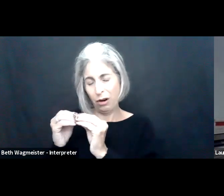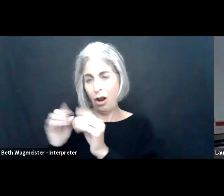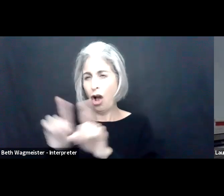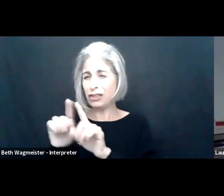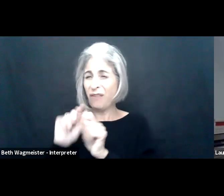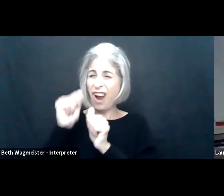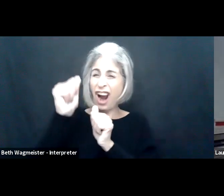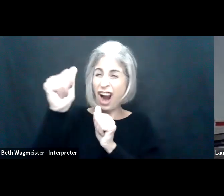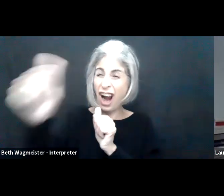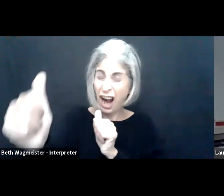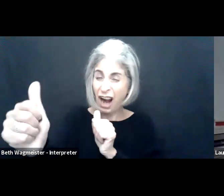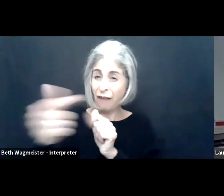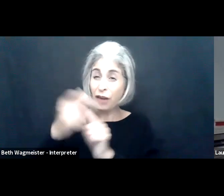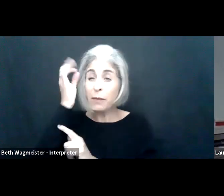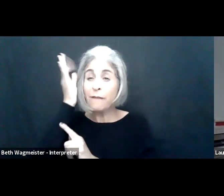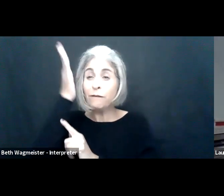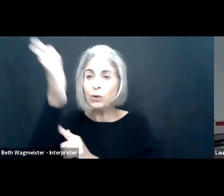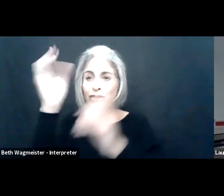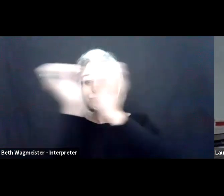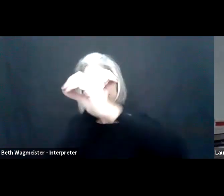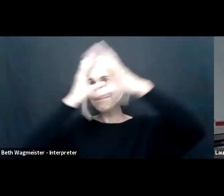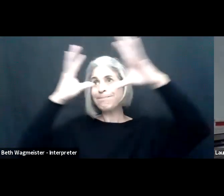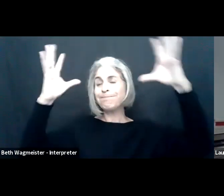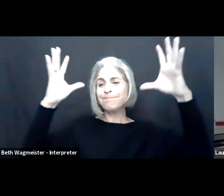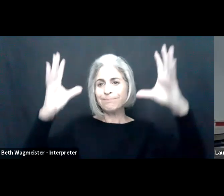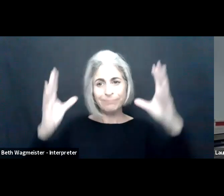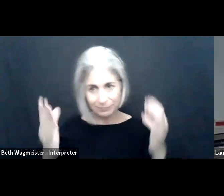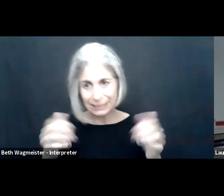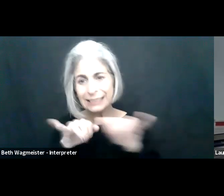more than a year 'and we're certainly still far away from that future state